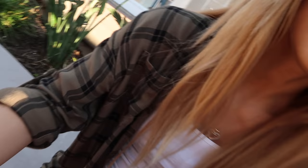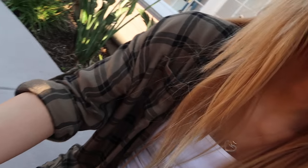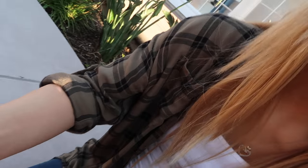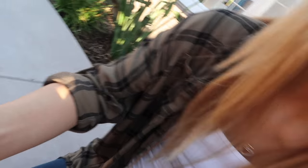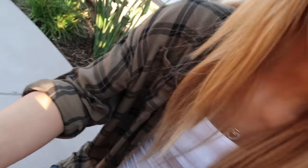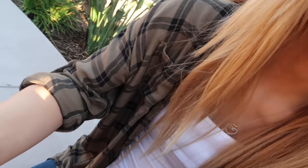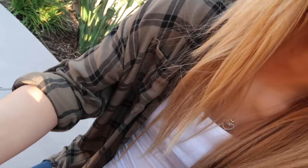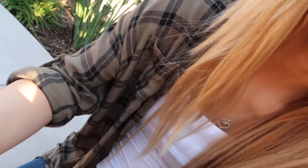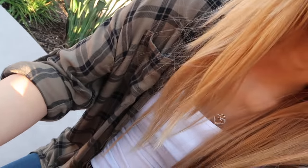*gasp* you broke it